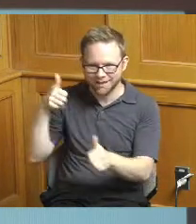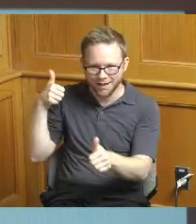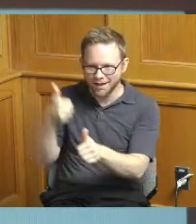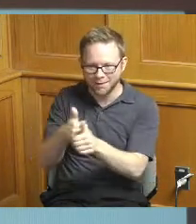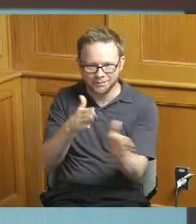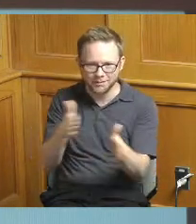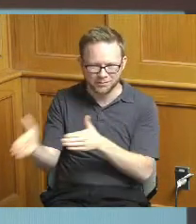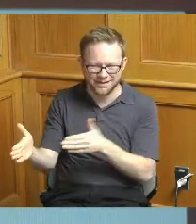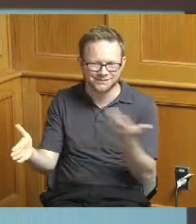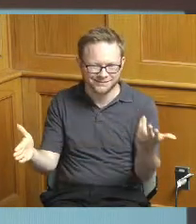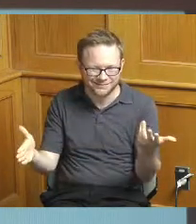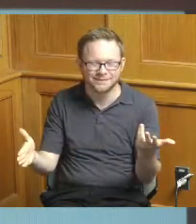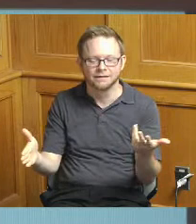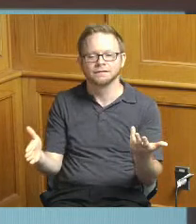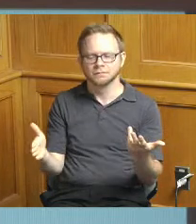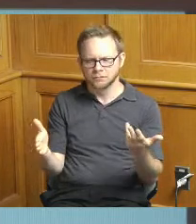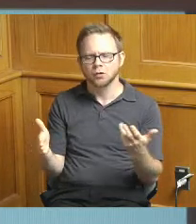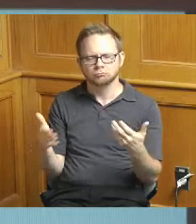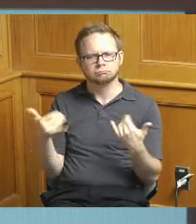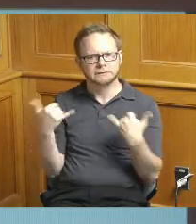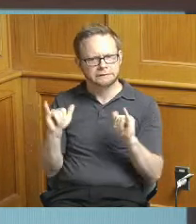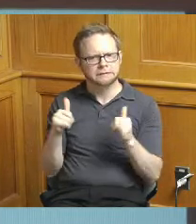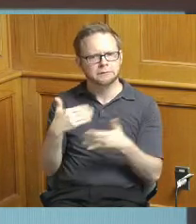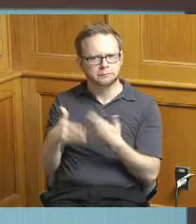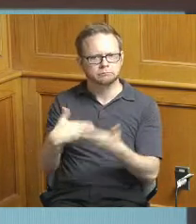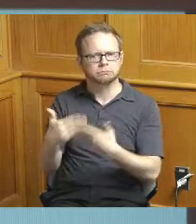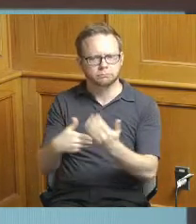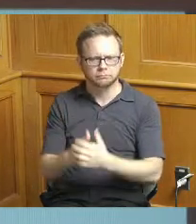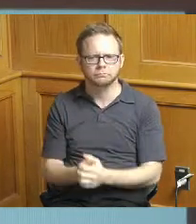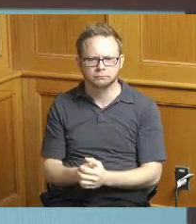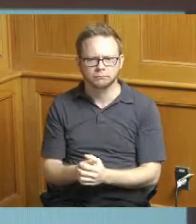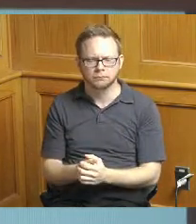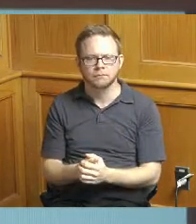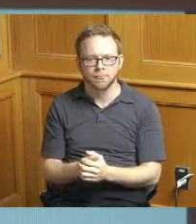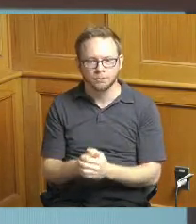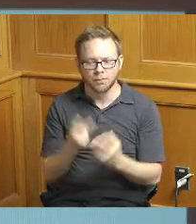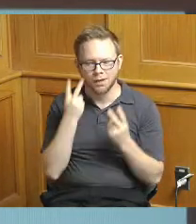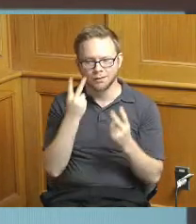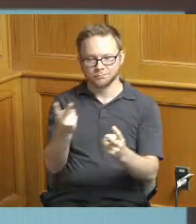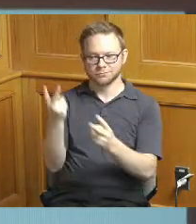are all in process but you know looking back as to our performance that's I think part of the reason